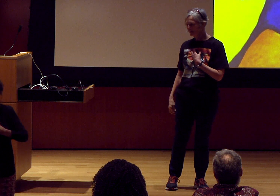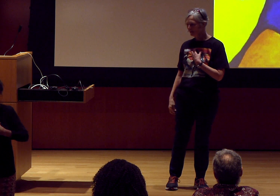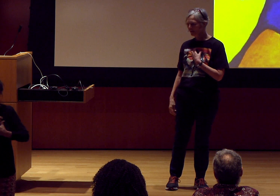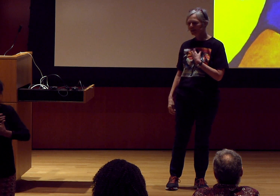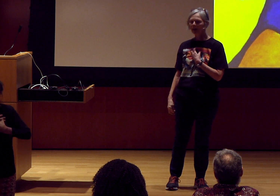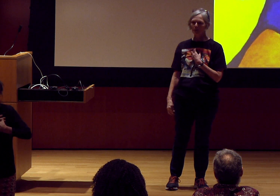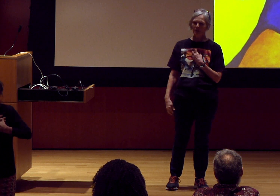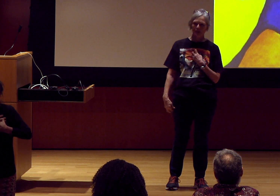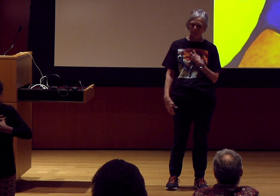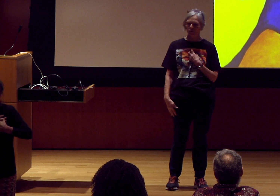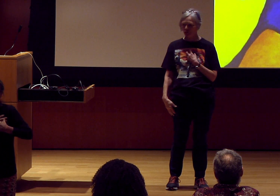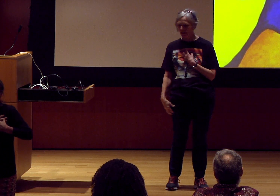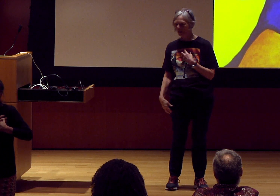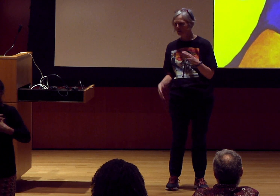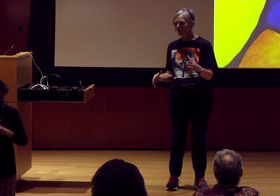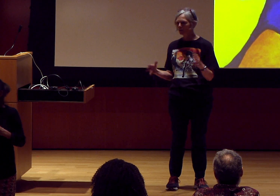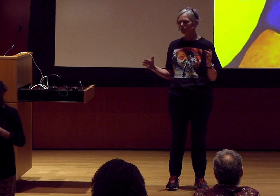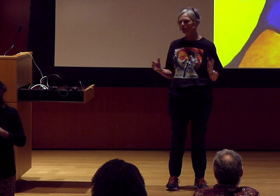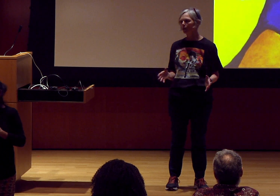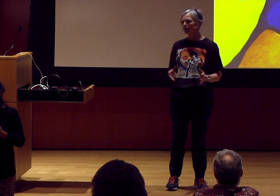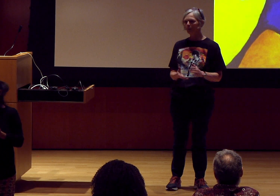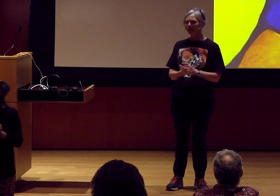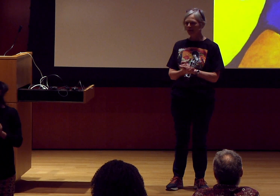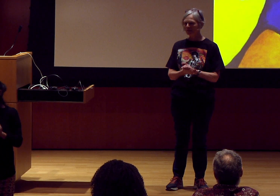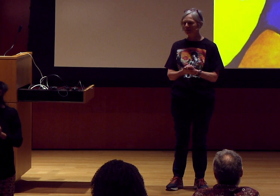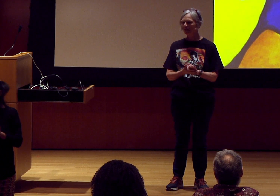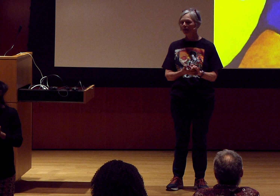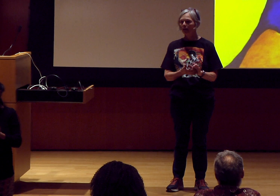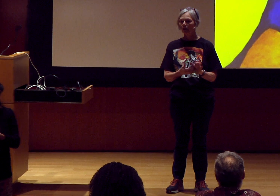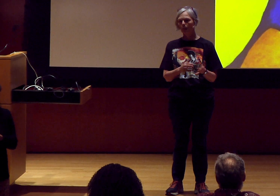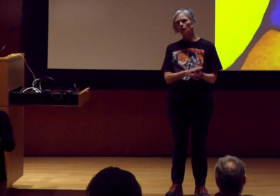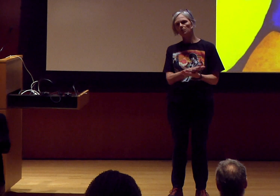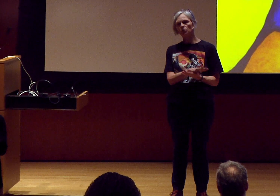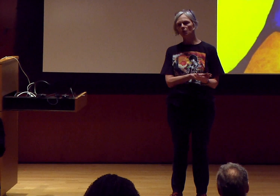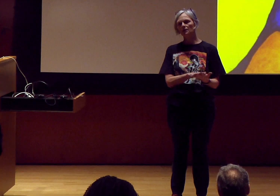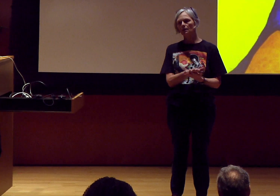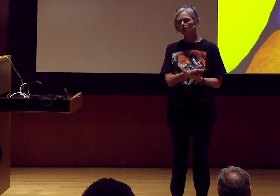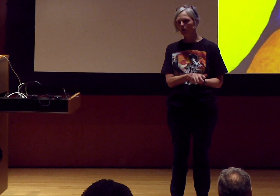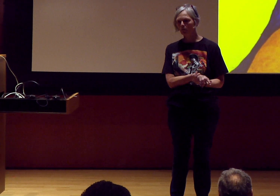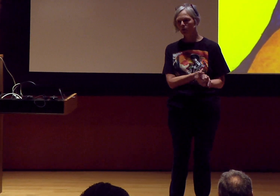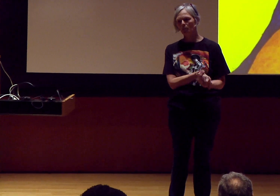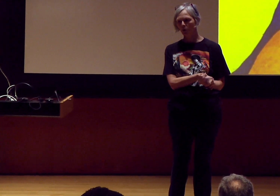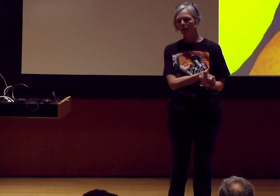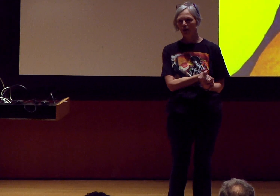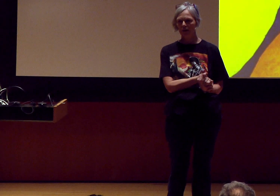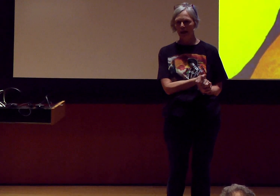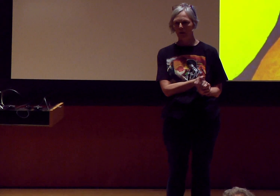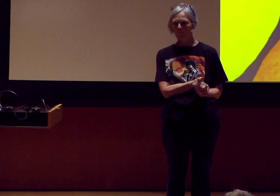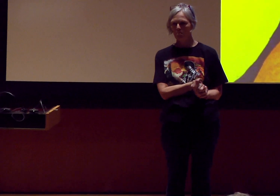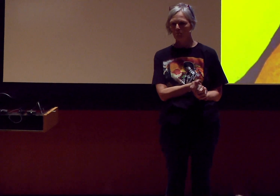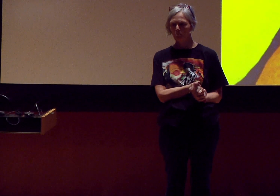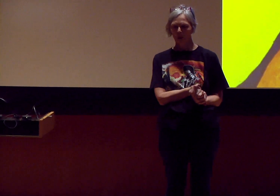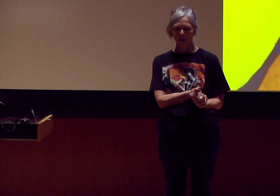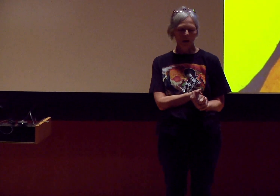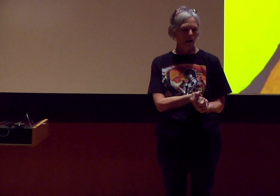And I haven’t been able to share larger with paintings, and I’m going to be doing some sculpture I’m working on now.